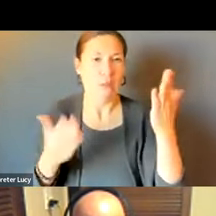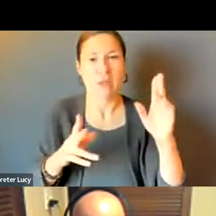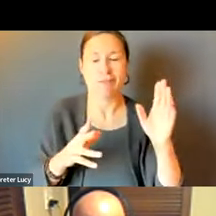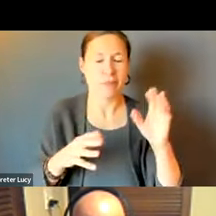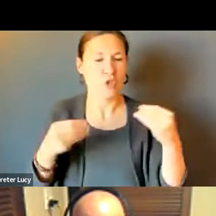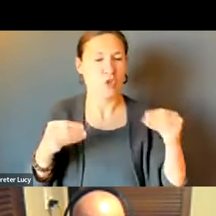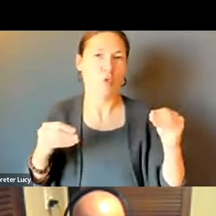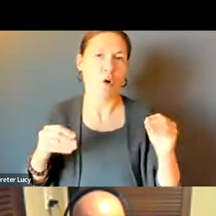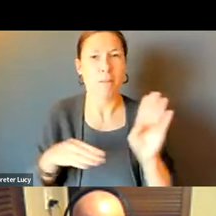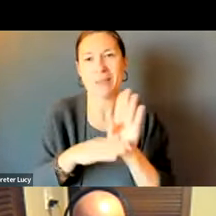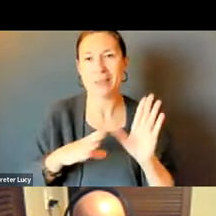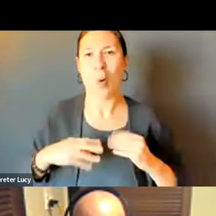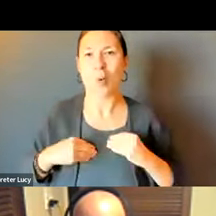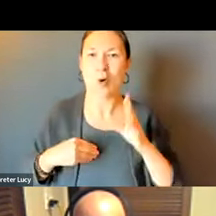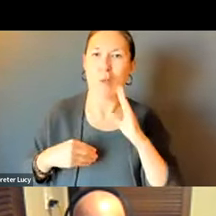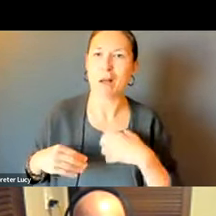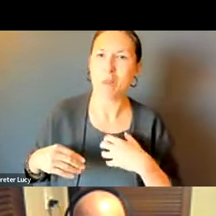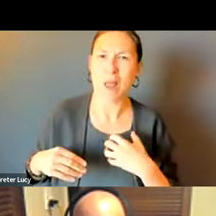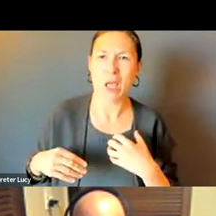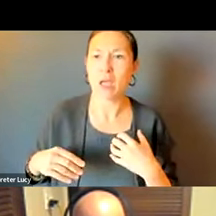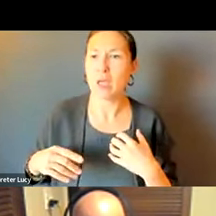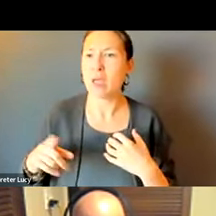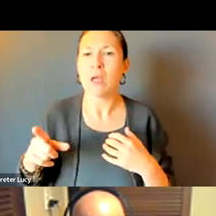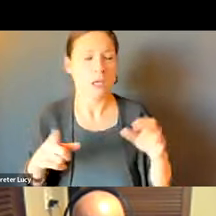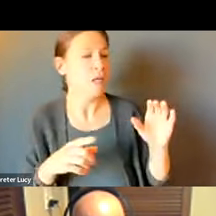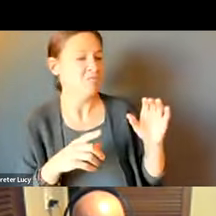THE ORDINANCE TO THEM.